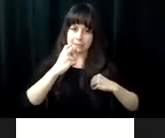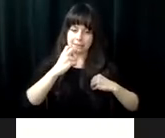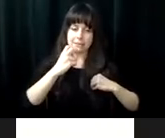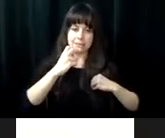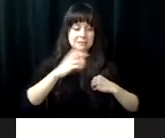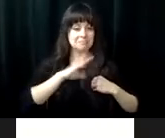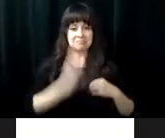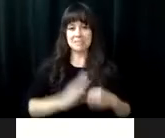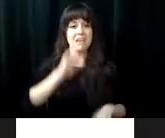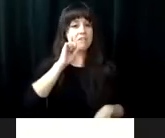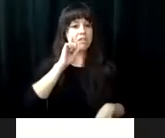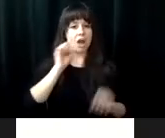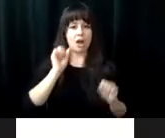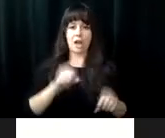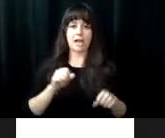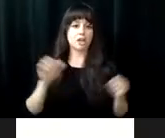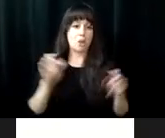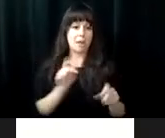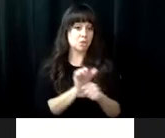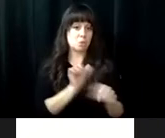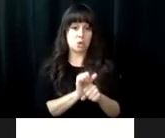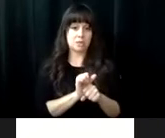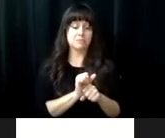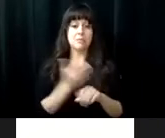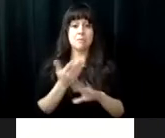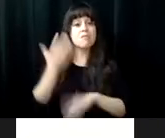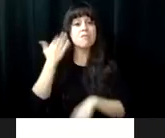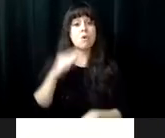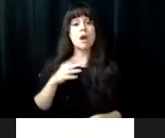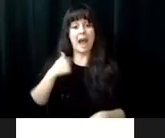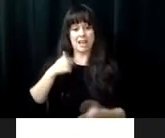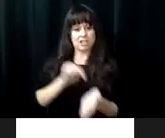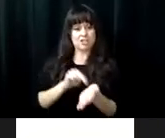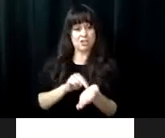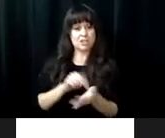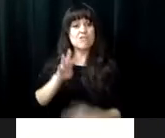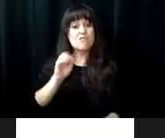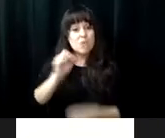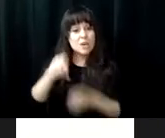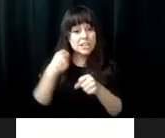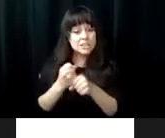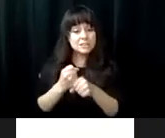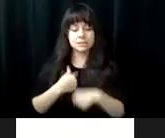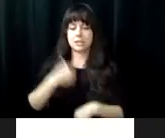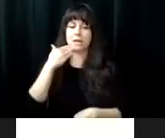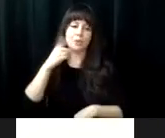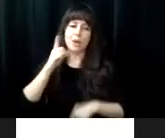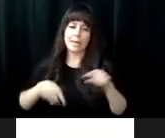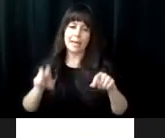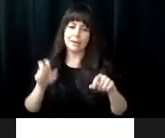not succeed until I accepted my blindness . I never thought that I would be able to go back to work. I was a nurse